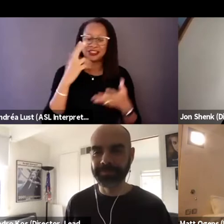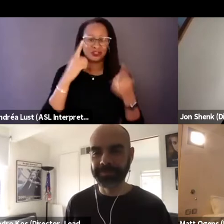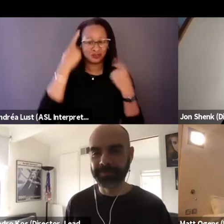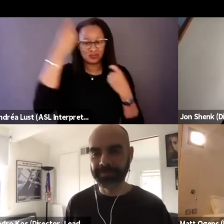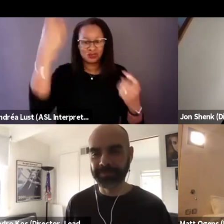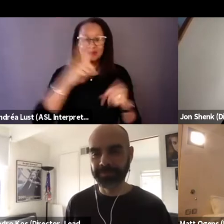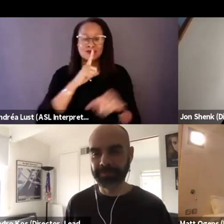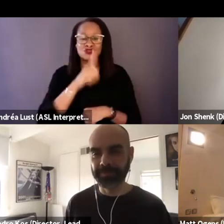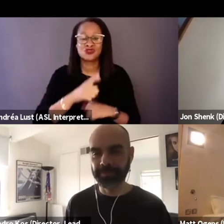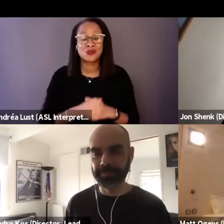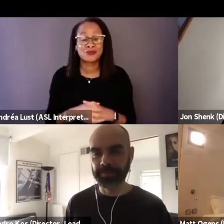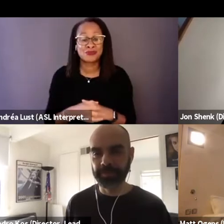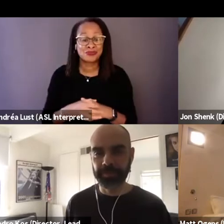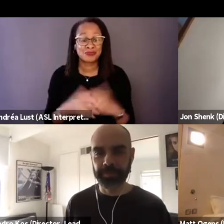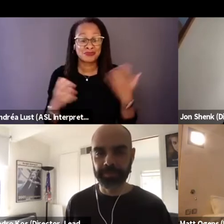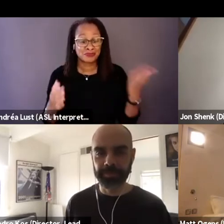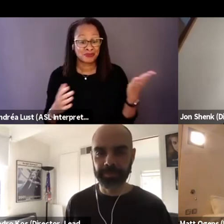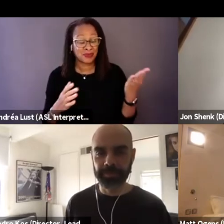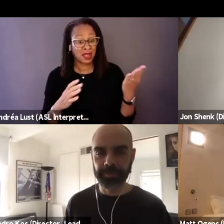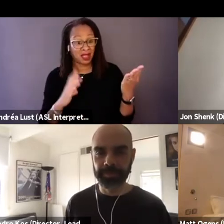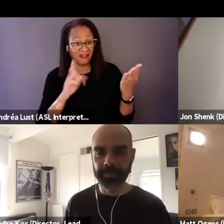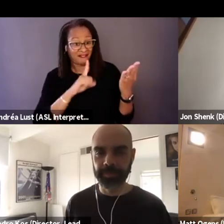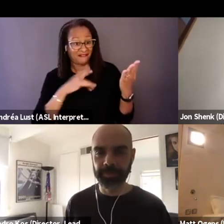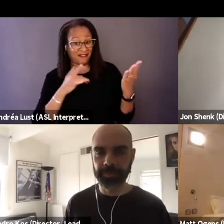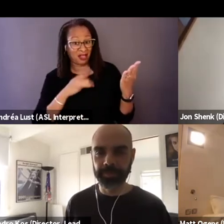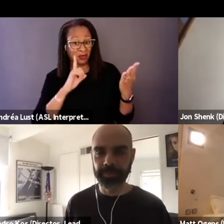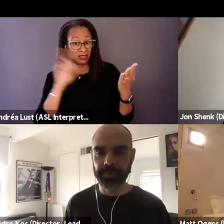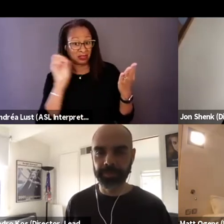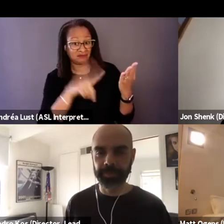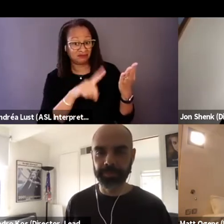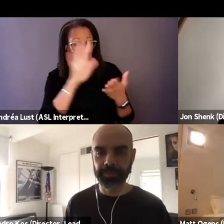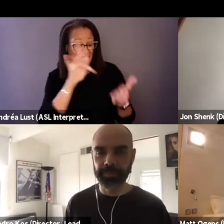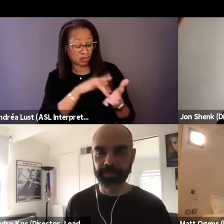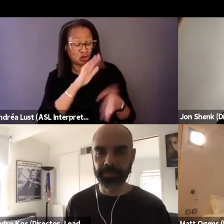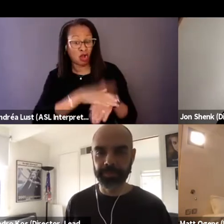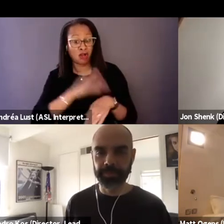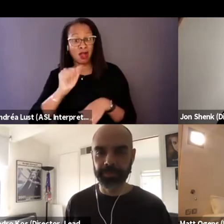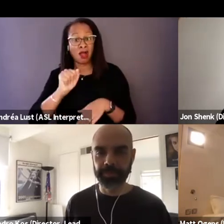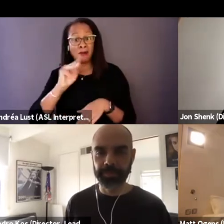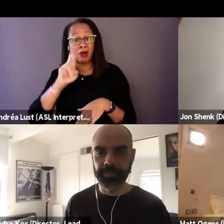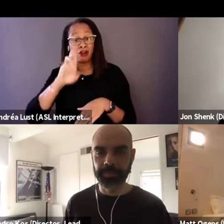And was it always going to center on Amaree or was he someone you discovered in this process?